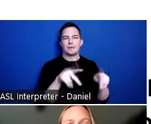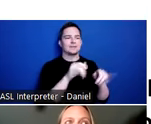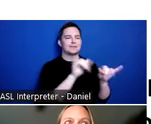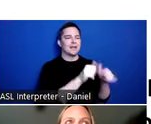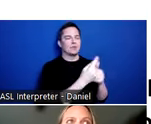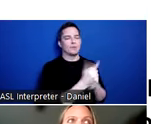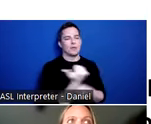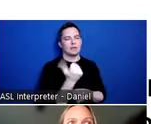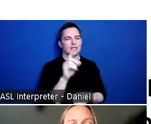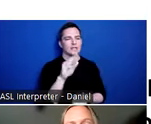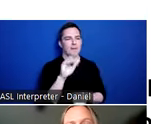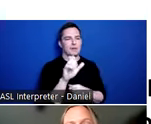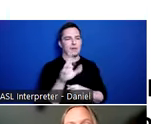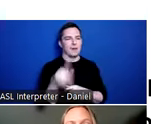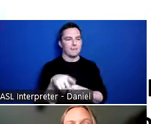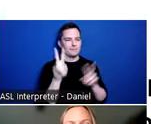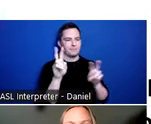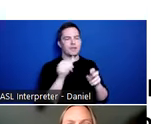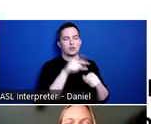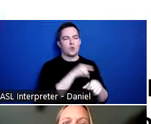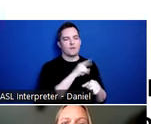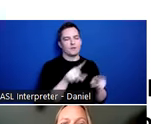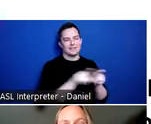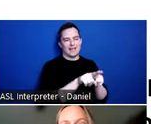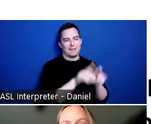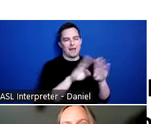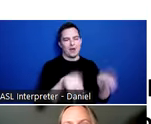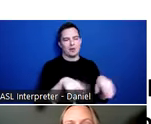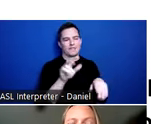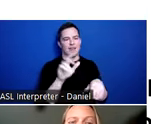not necessarily qualify for the same housing vouchers or homeless services